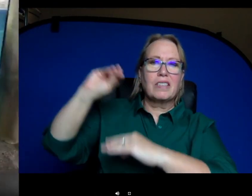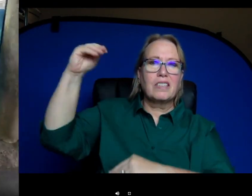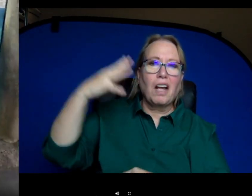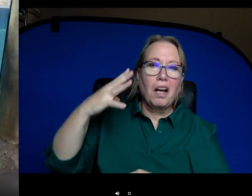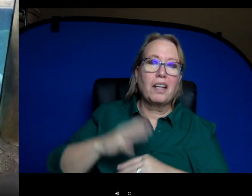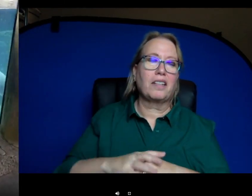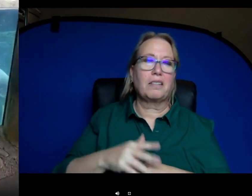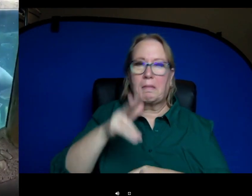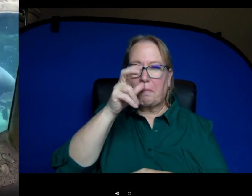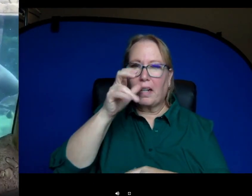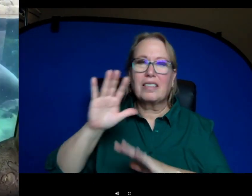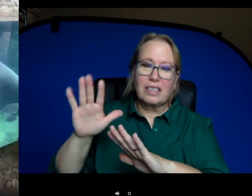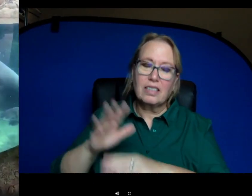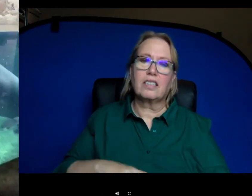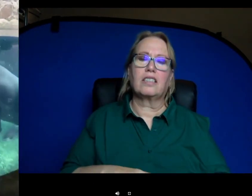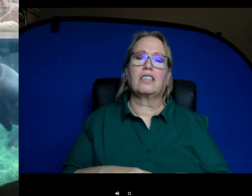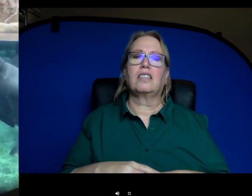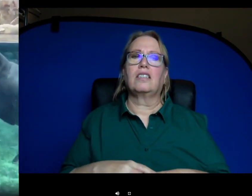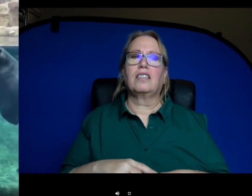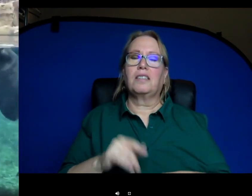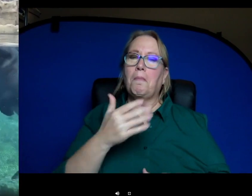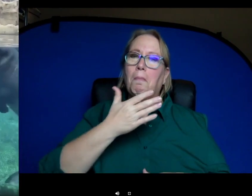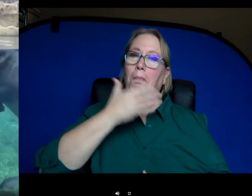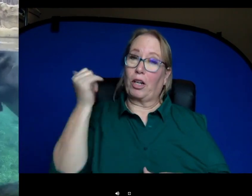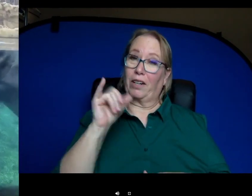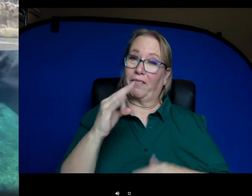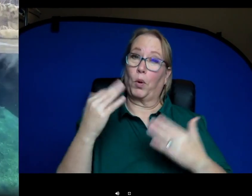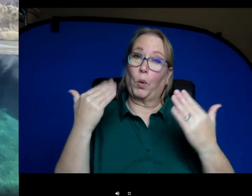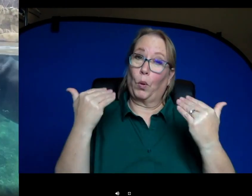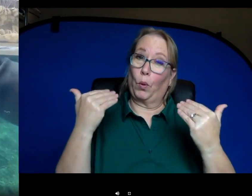can imagine it's nicer to be in the nice cool water in the heat of the day